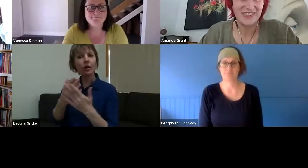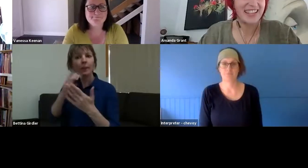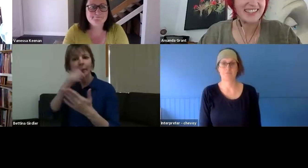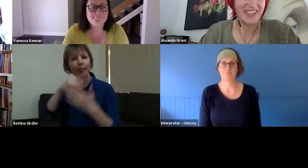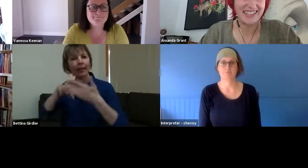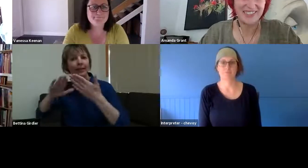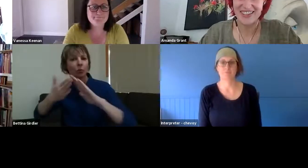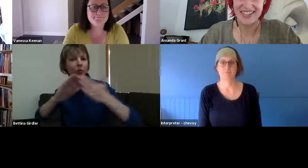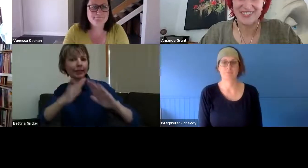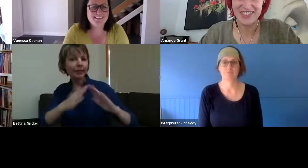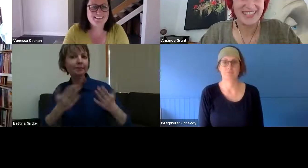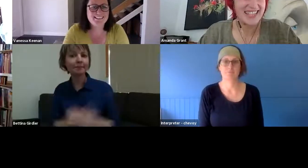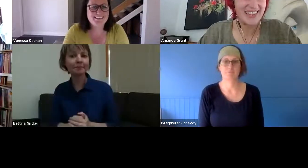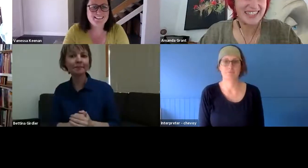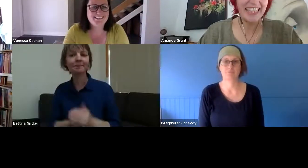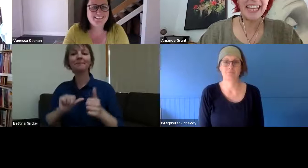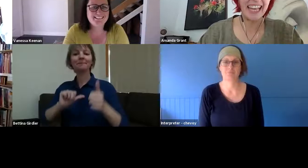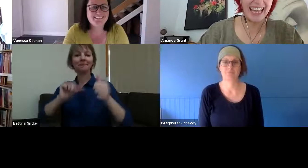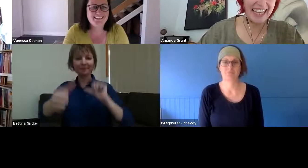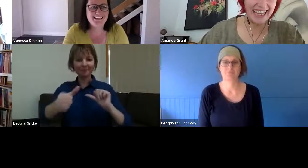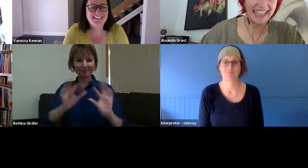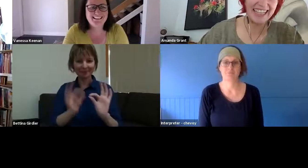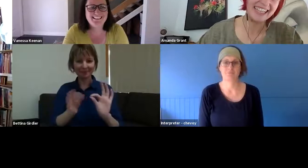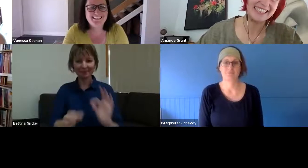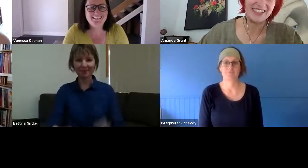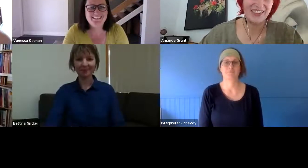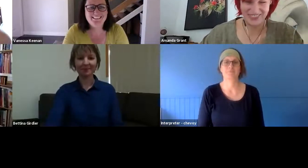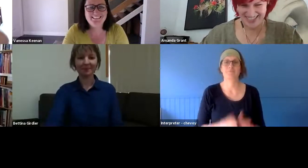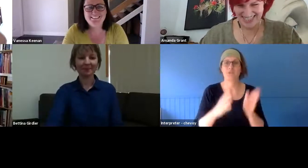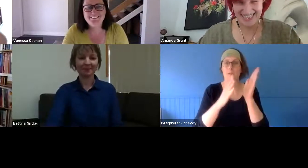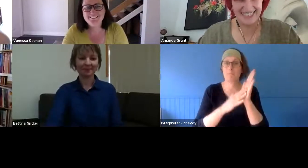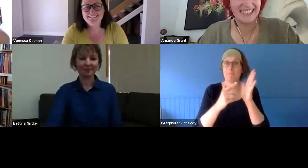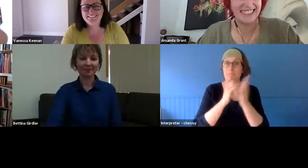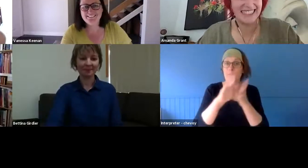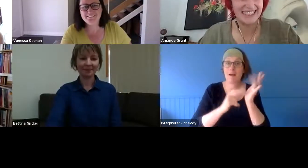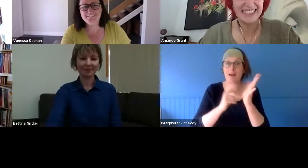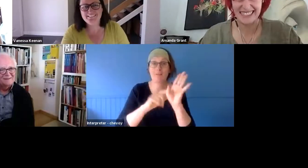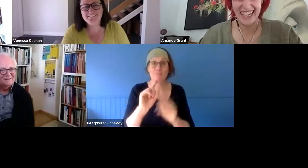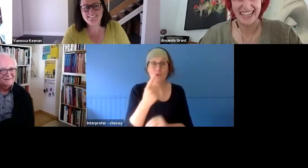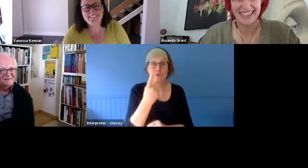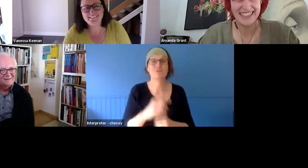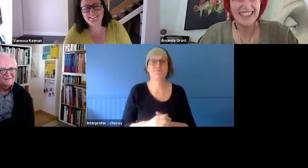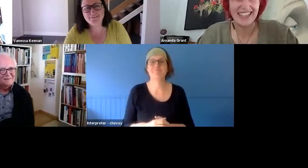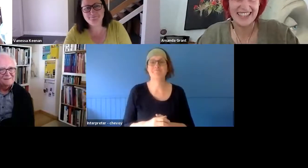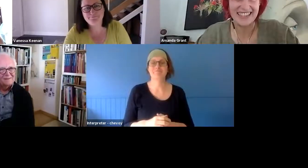she might want to say something...! You go. Marn marn -- >> MAHONY MAIA